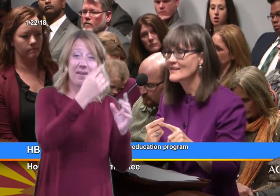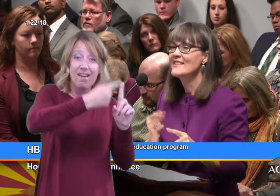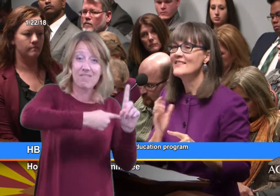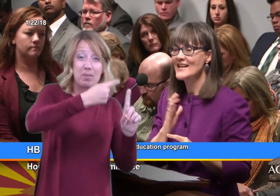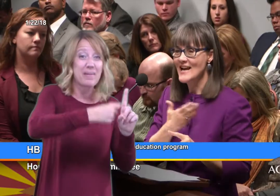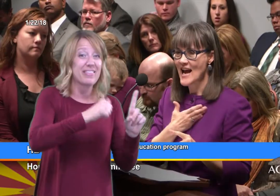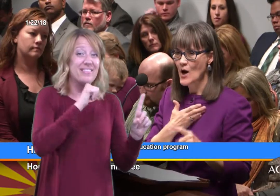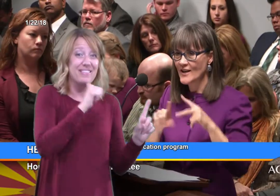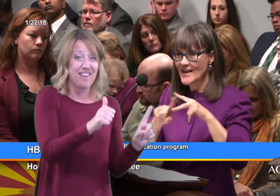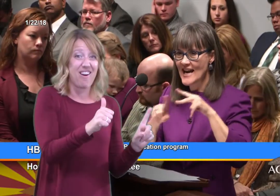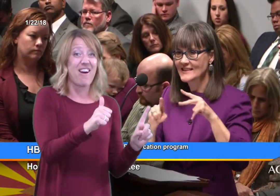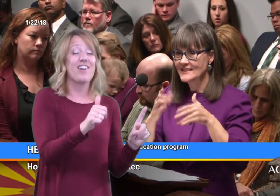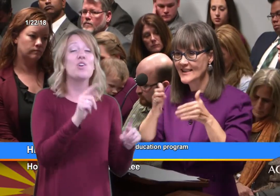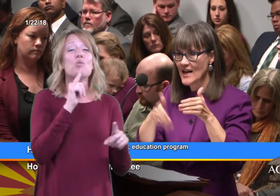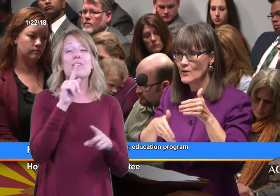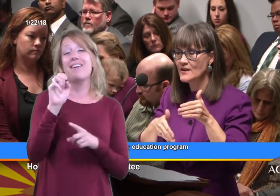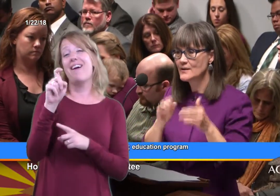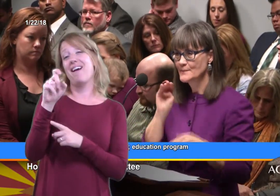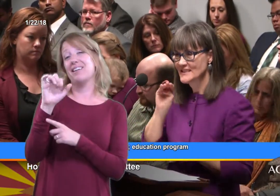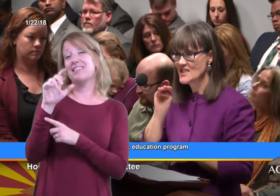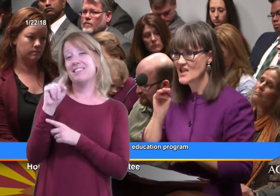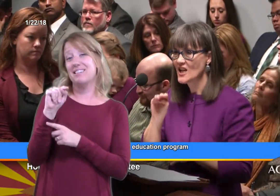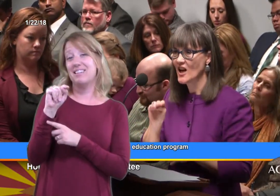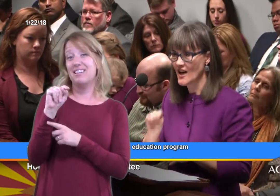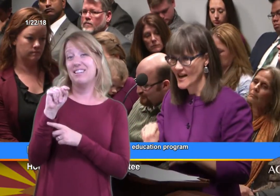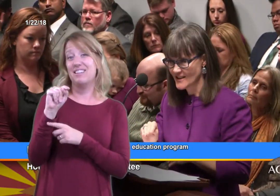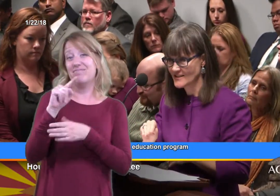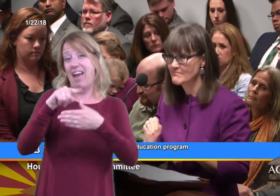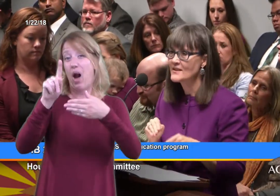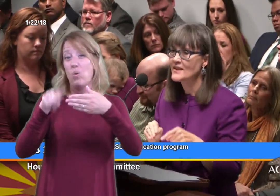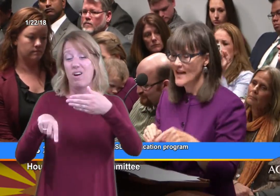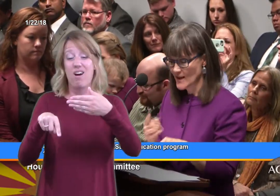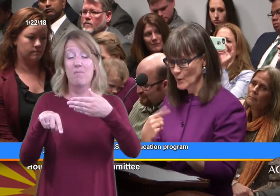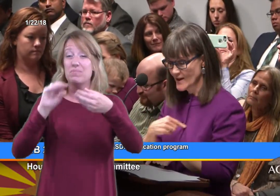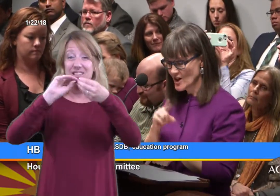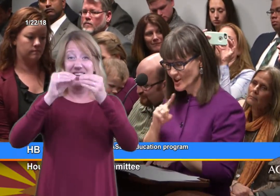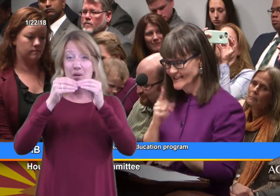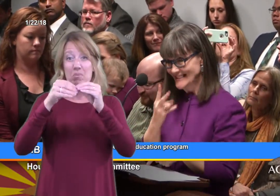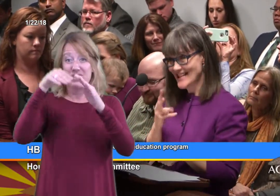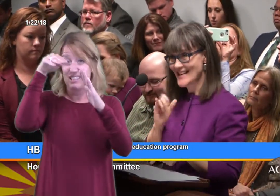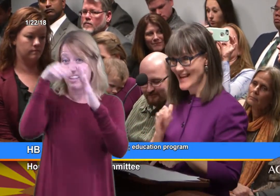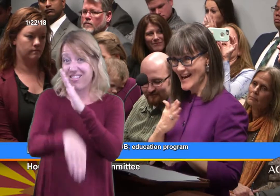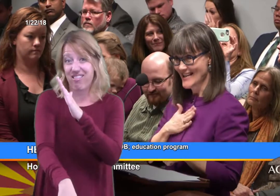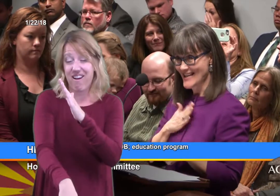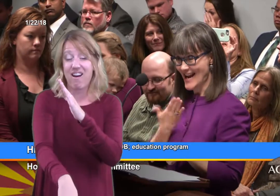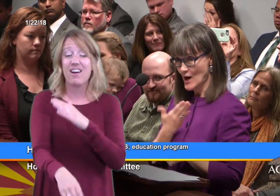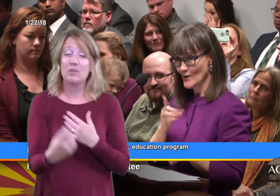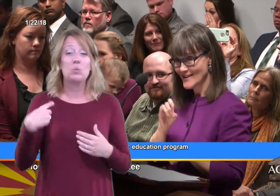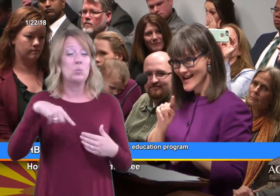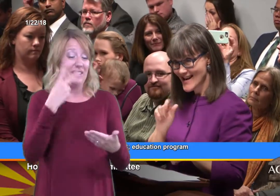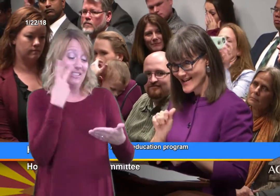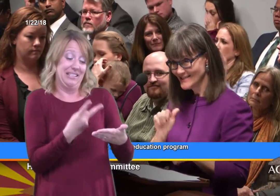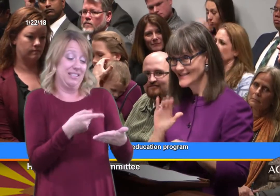then our exit outcomes decline. And we are seeing that our data,